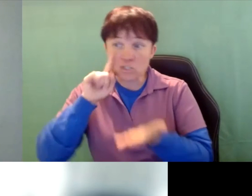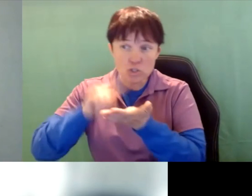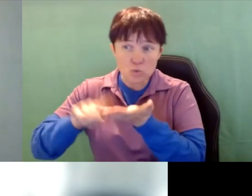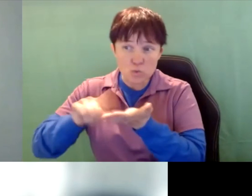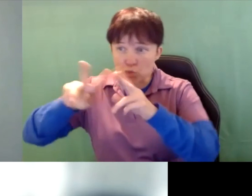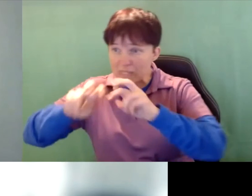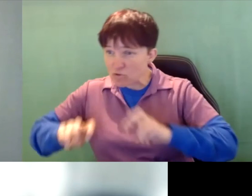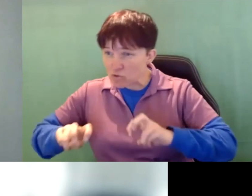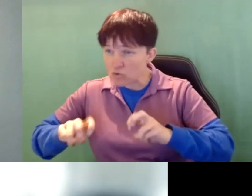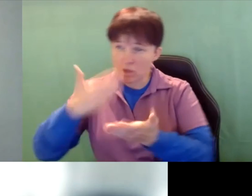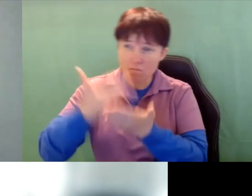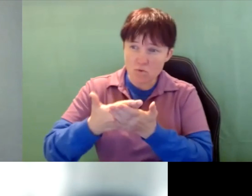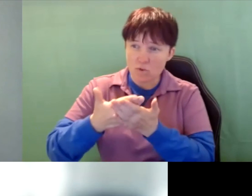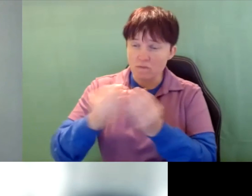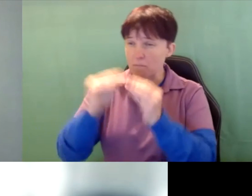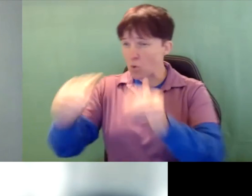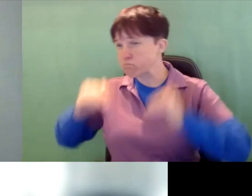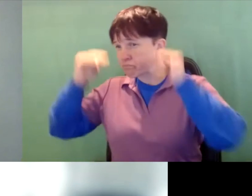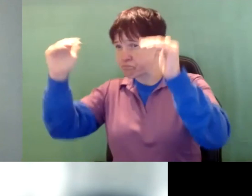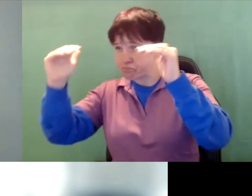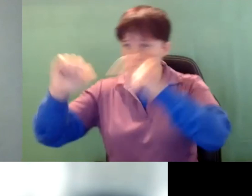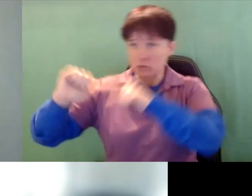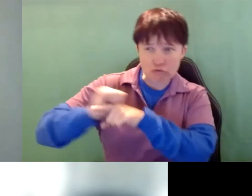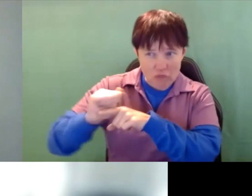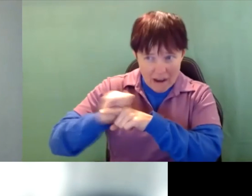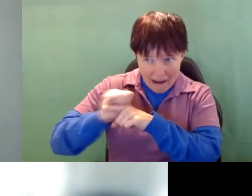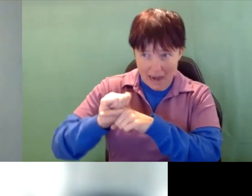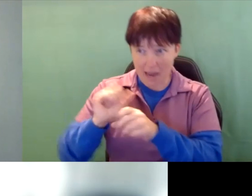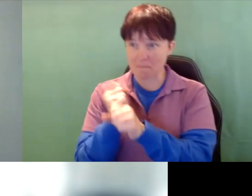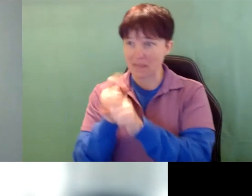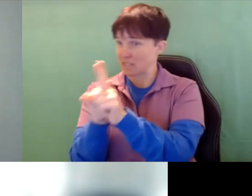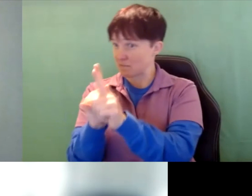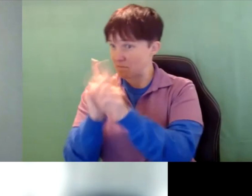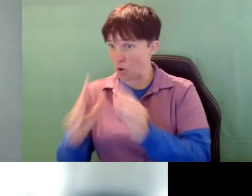that higher education training makes the intervener more impactful with the student?